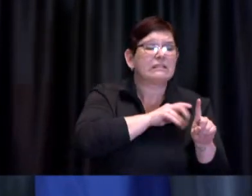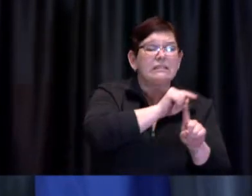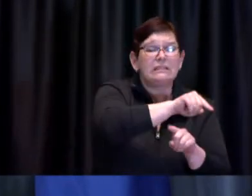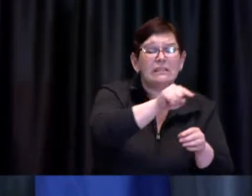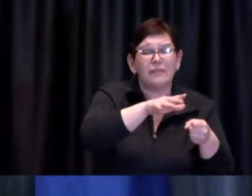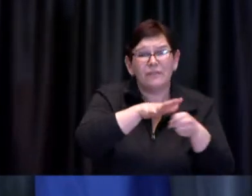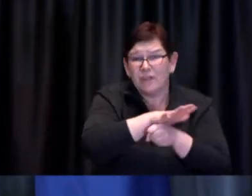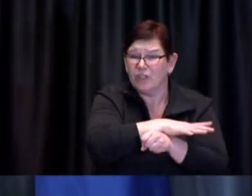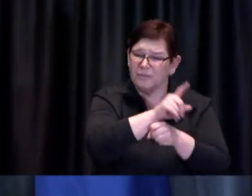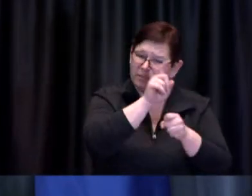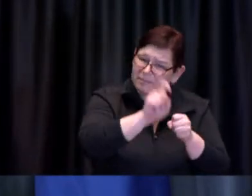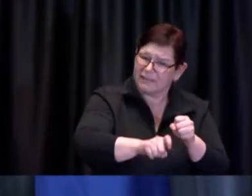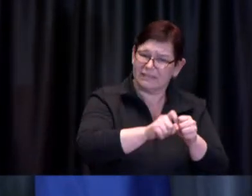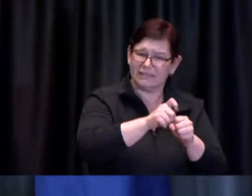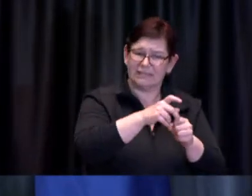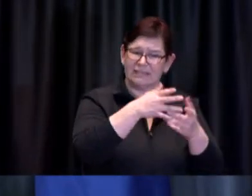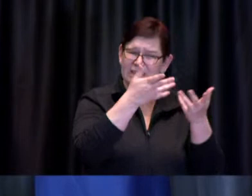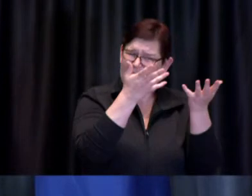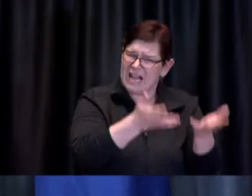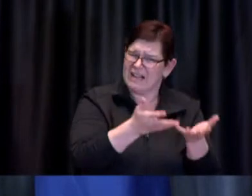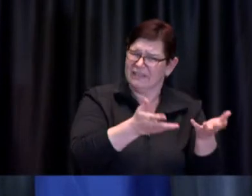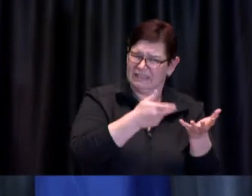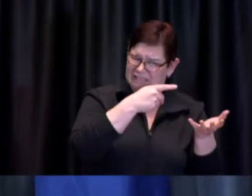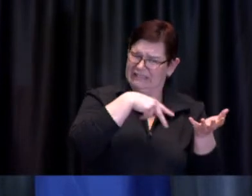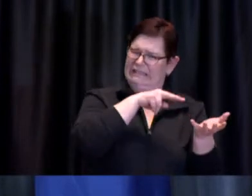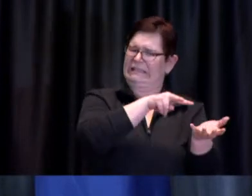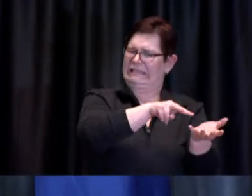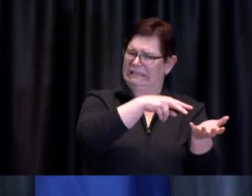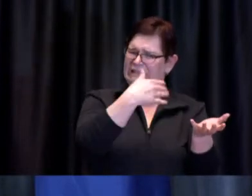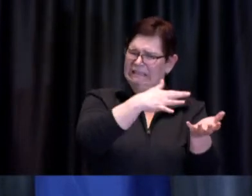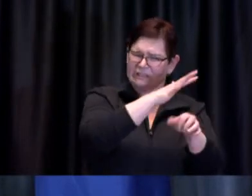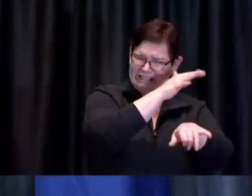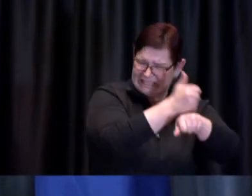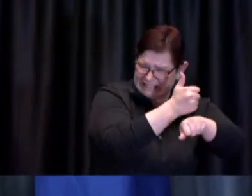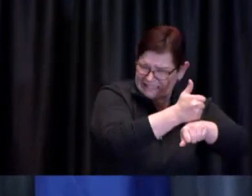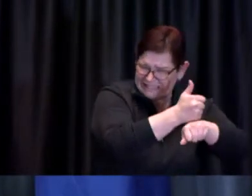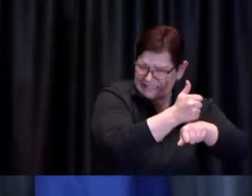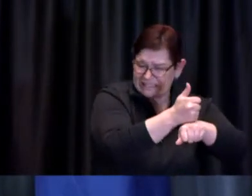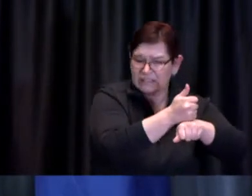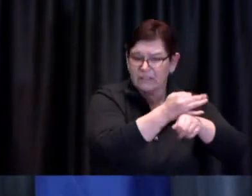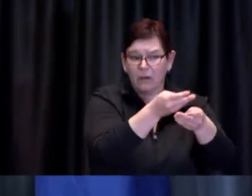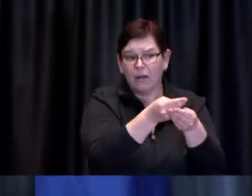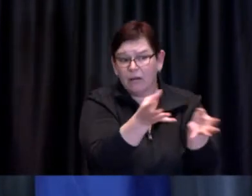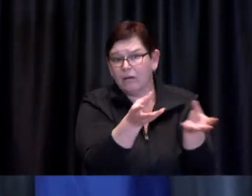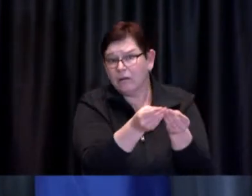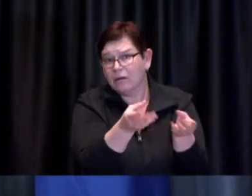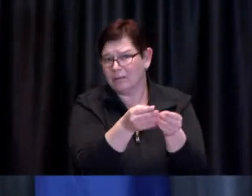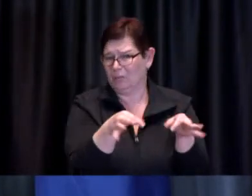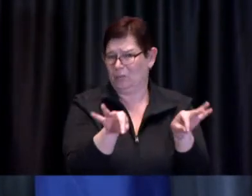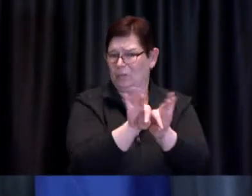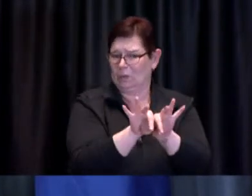heavy and an important lift and we can now provide some resourcing towards mobile and pop-up clinics.